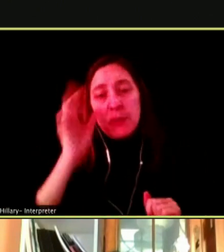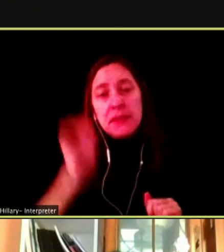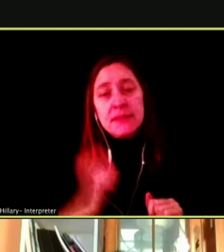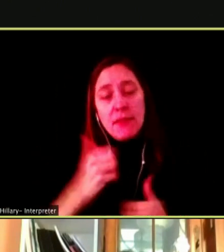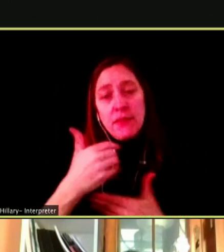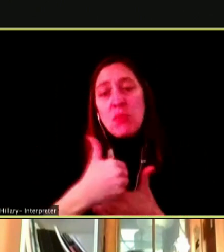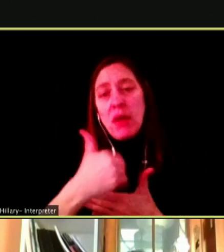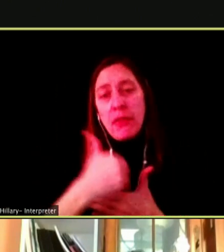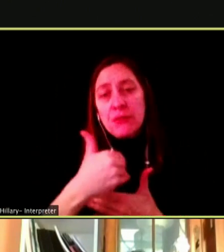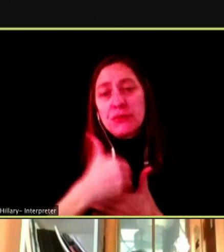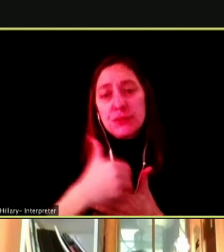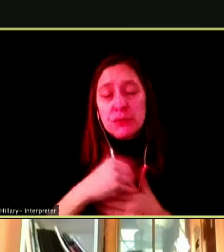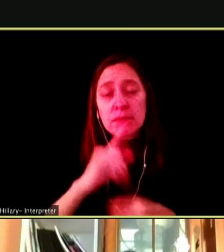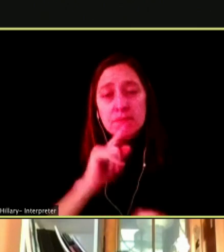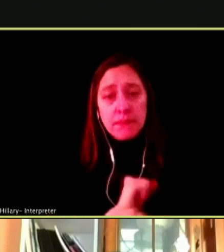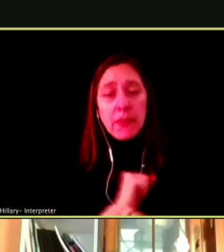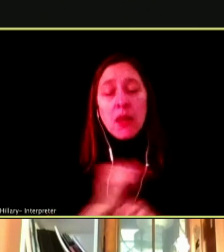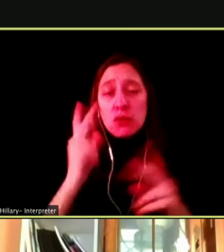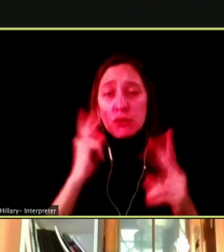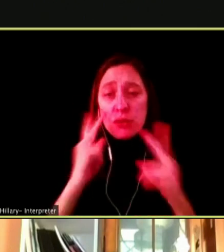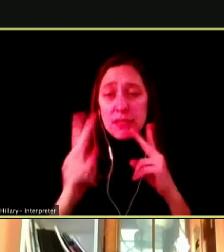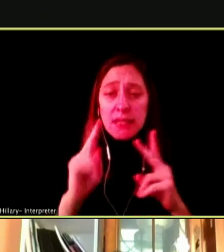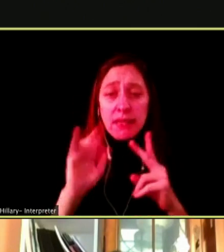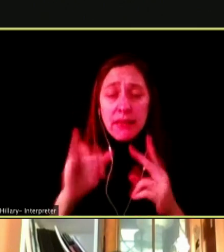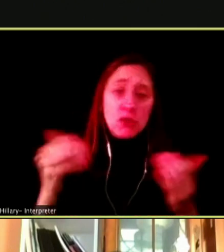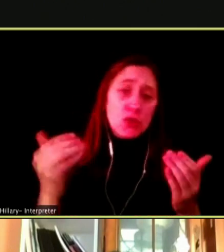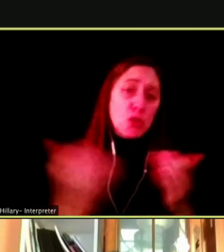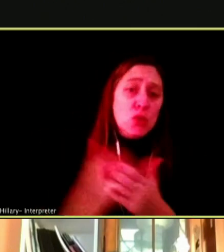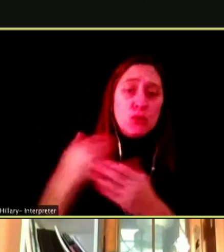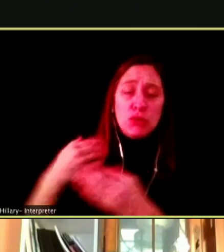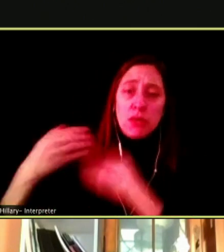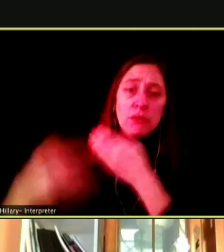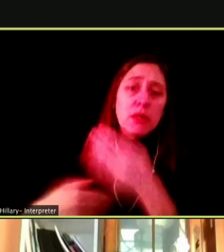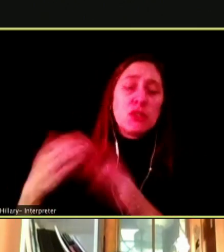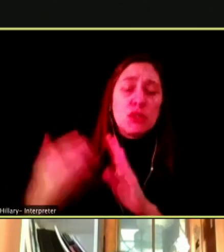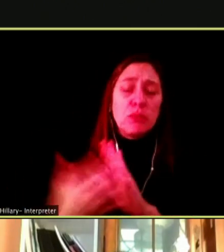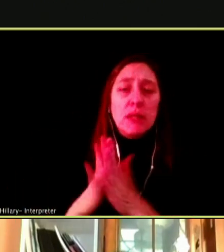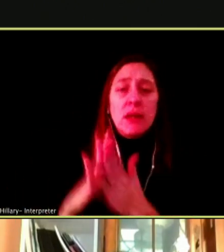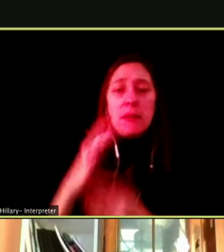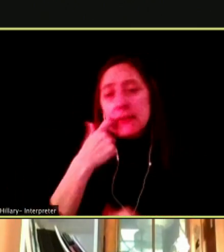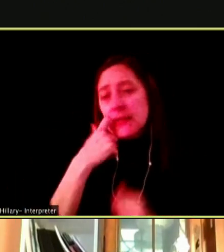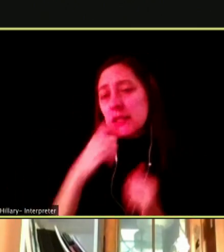TO SEE THERE IS A WHOLE NEW GENERATION BECOMING ADDICTED TO NICOTINE AND THE IMPACT IT WILL